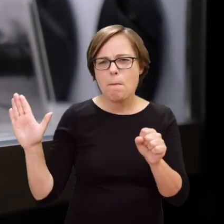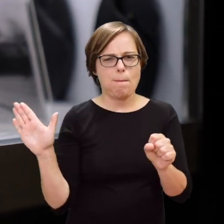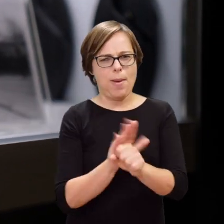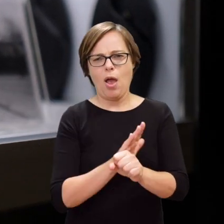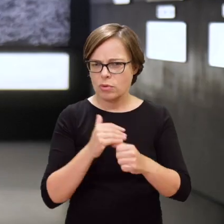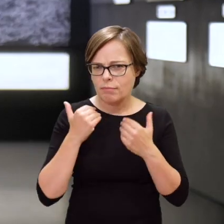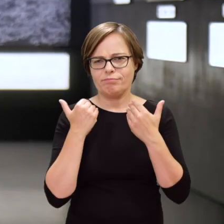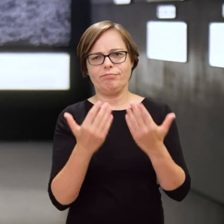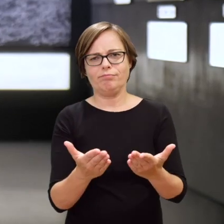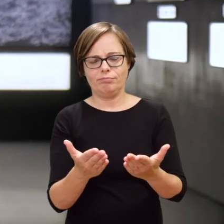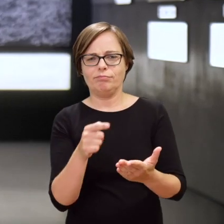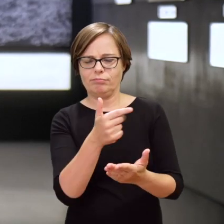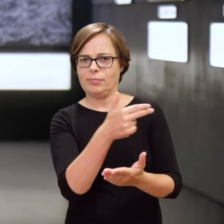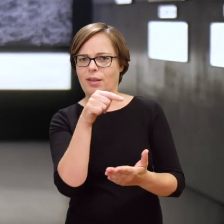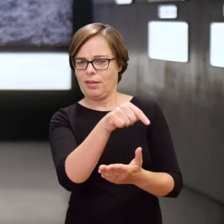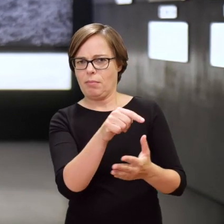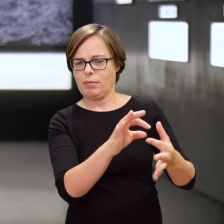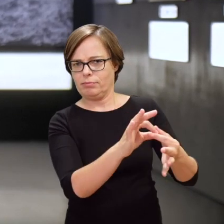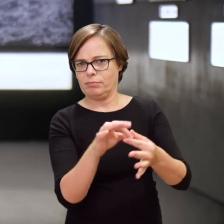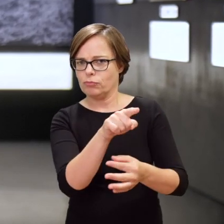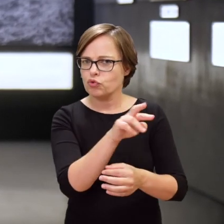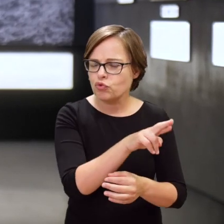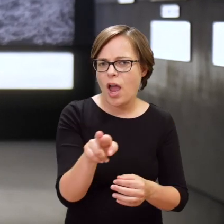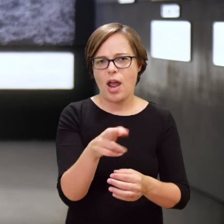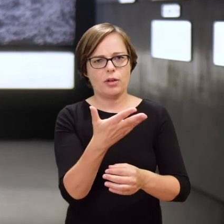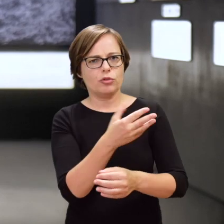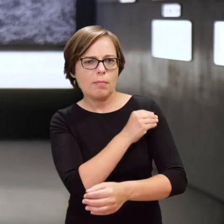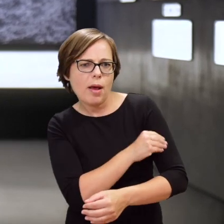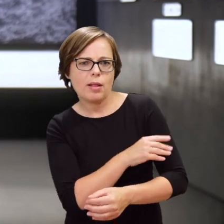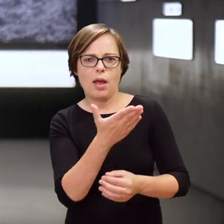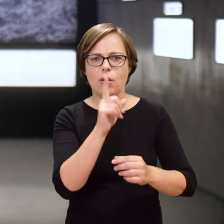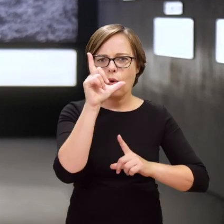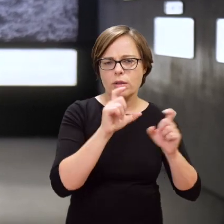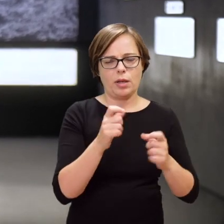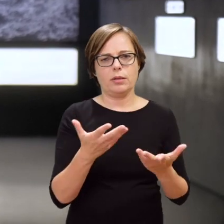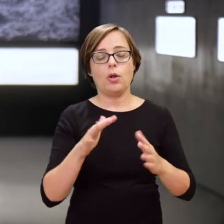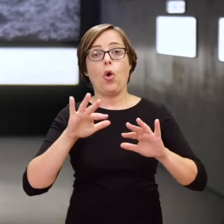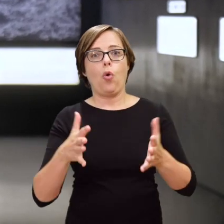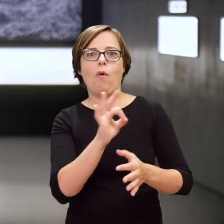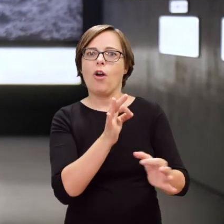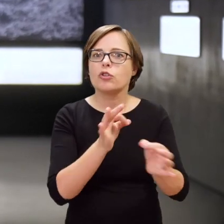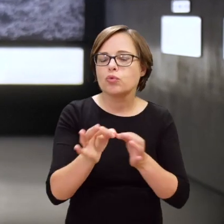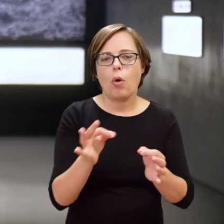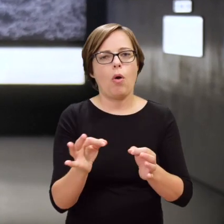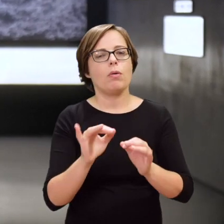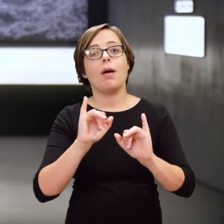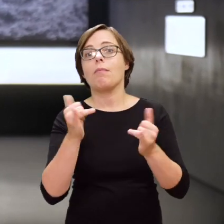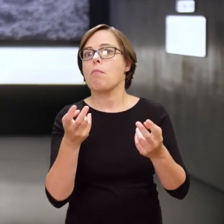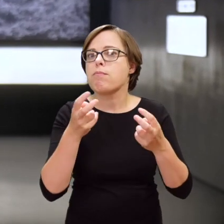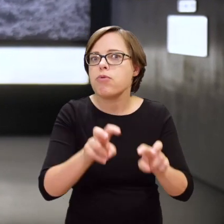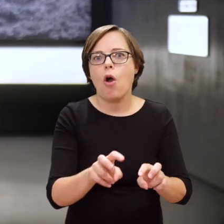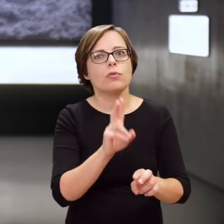about any given object, its history, how did it come into being, who is the author